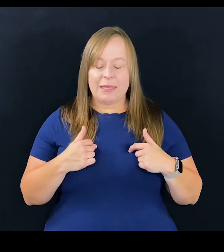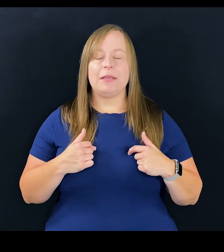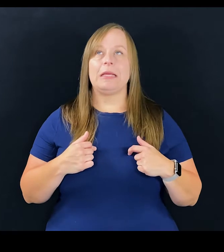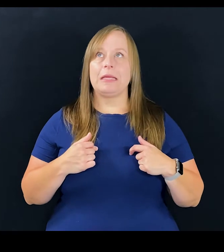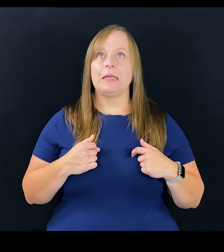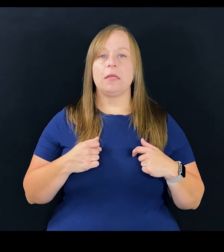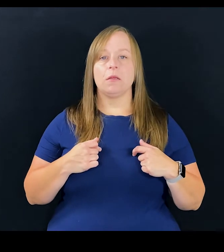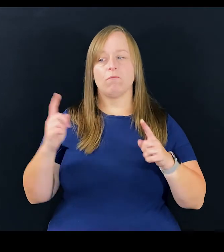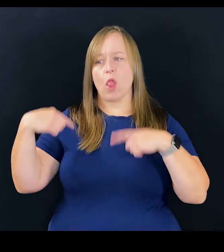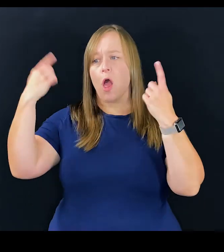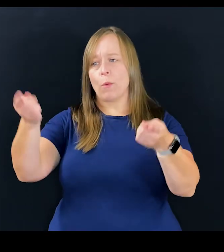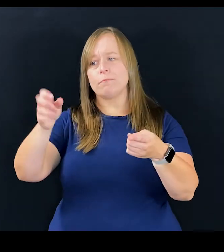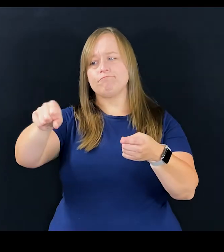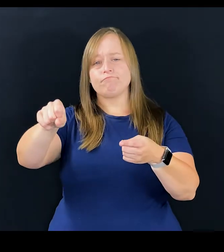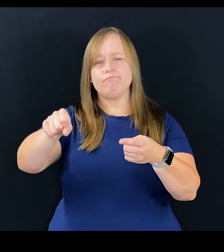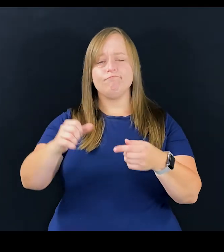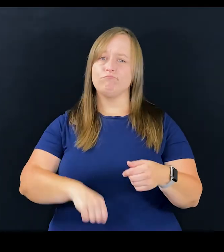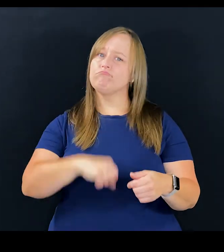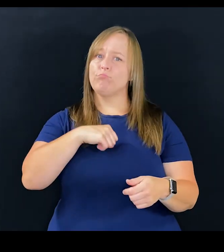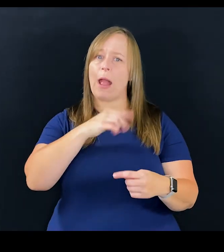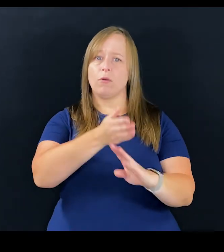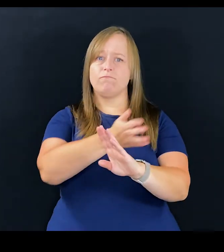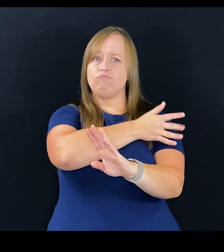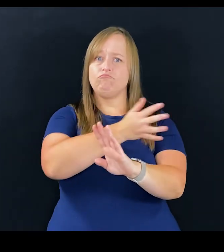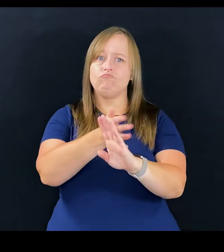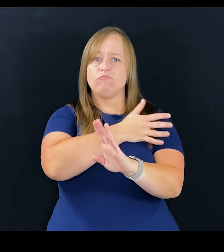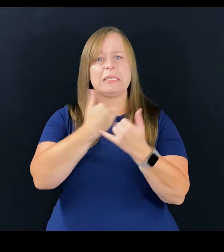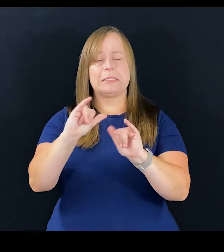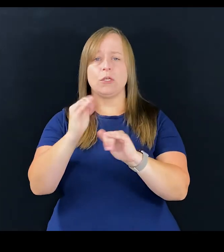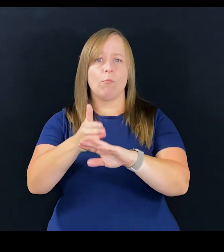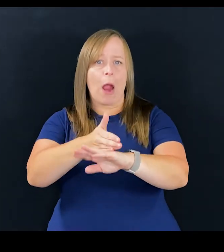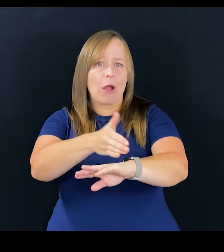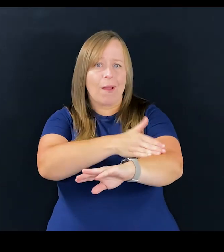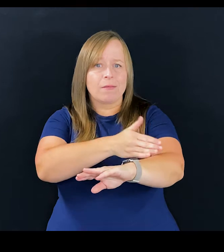we've come a long way, we should be proud of what we've done. And we're still making progress.